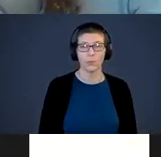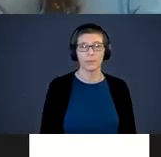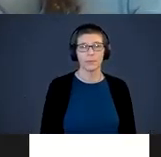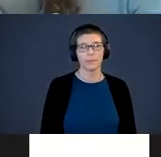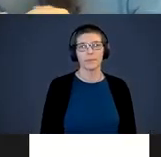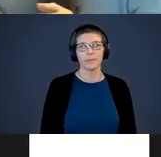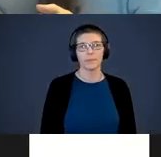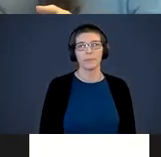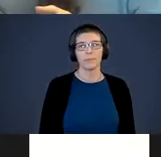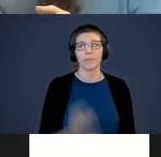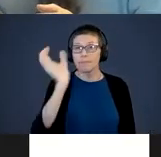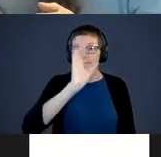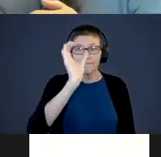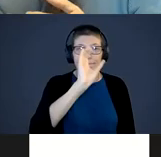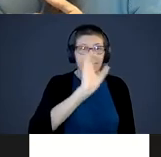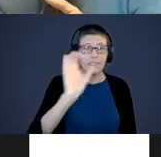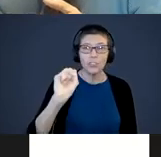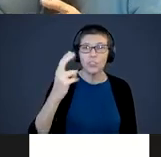Go hunting sort shells long the beach, gather flowers,